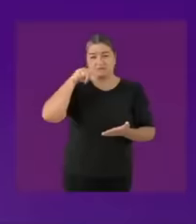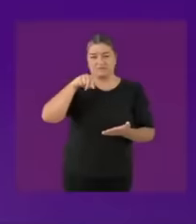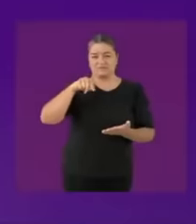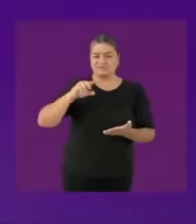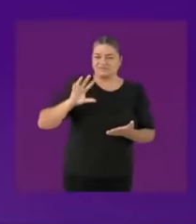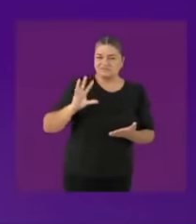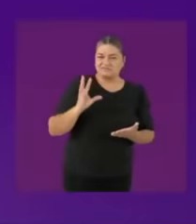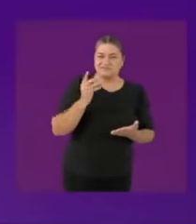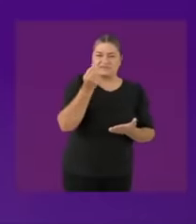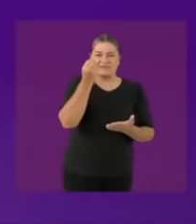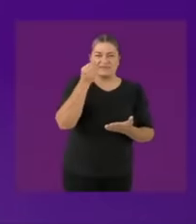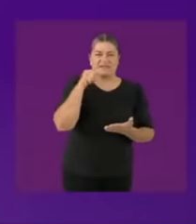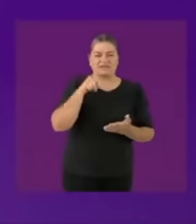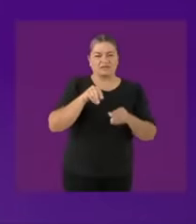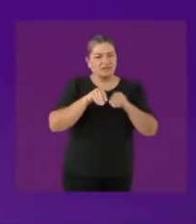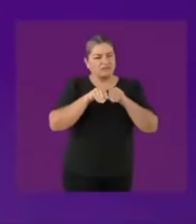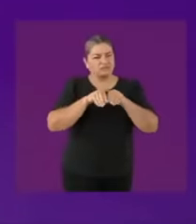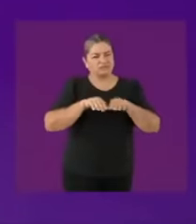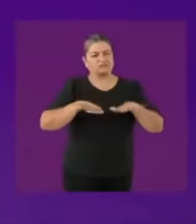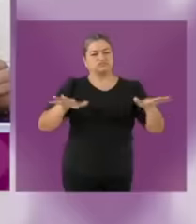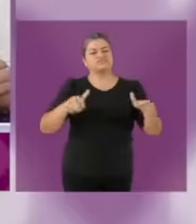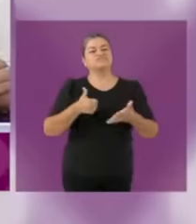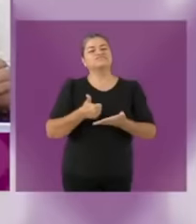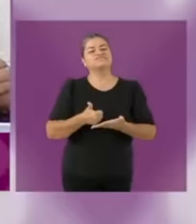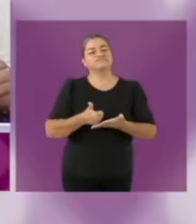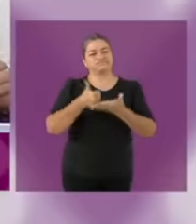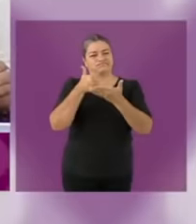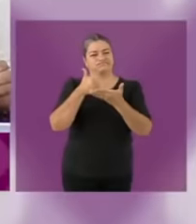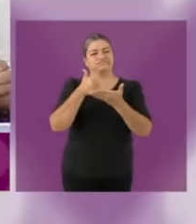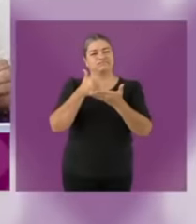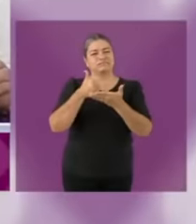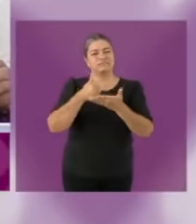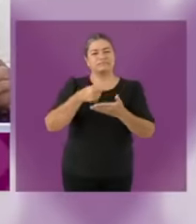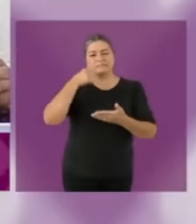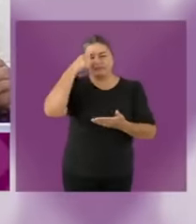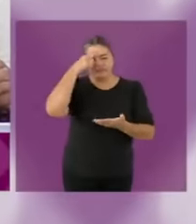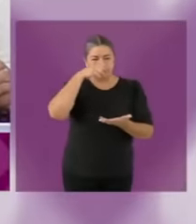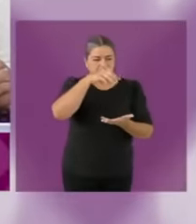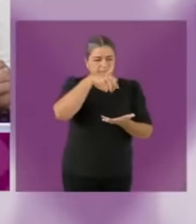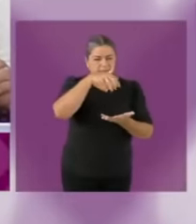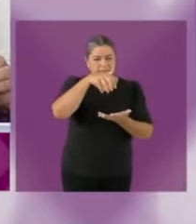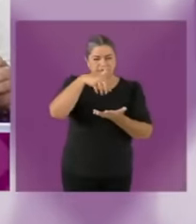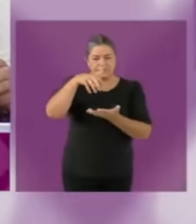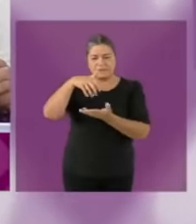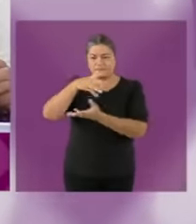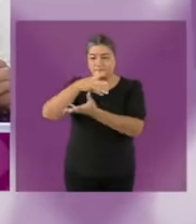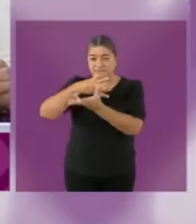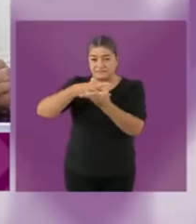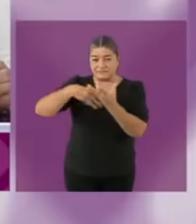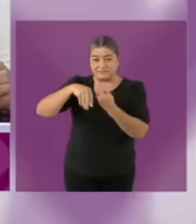can not only increase revenue but also reduce corruption of different types now